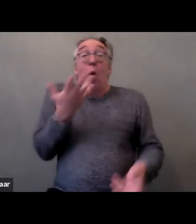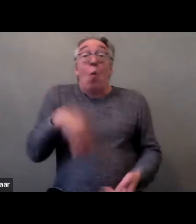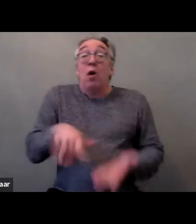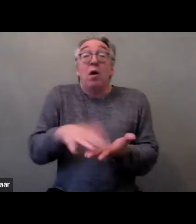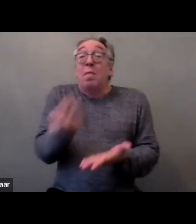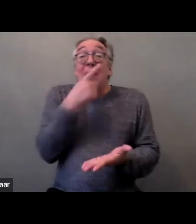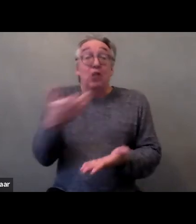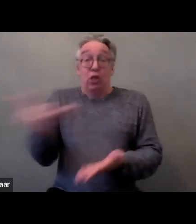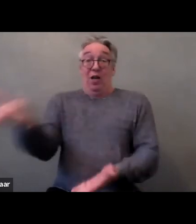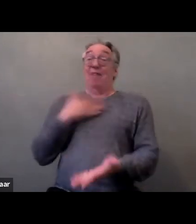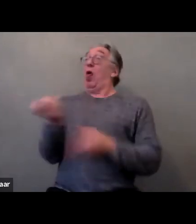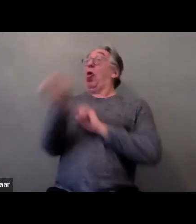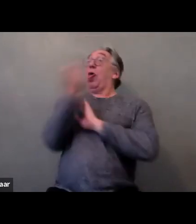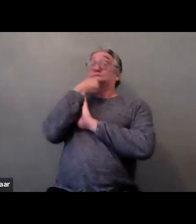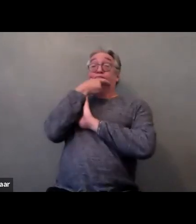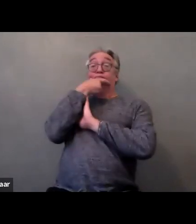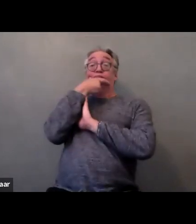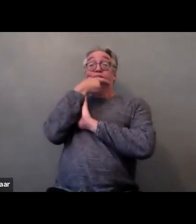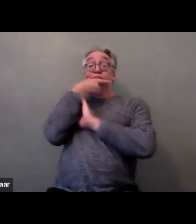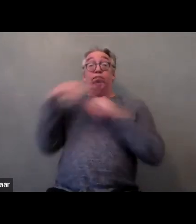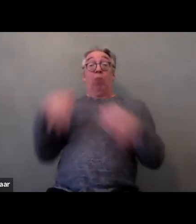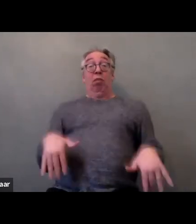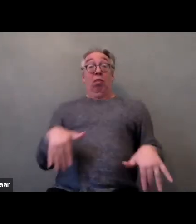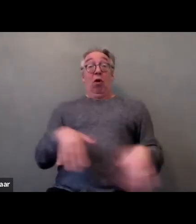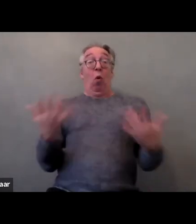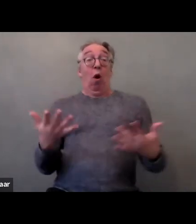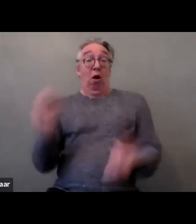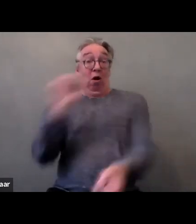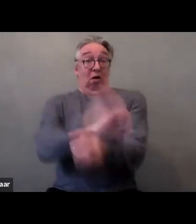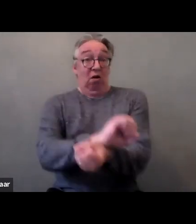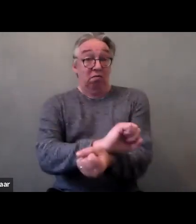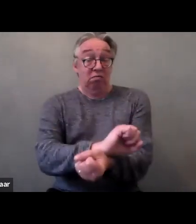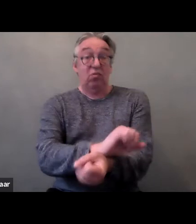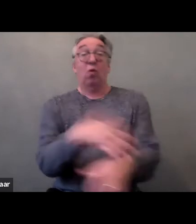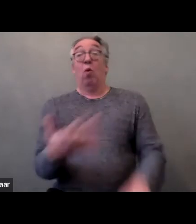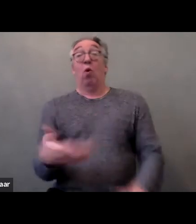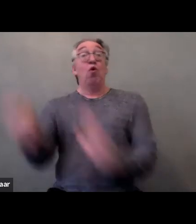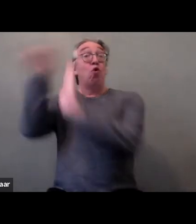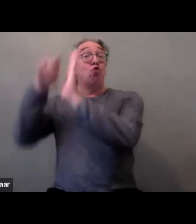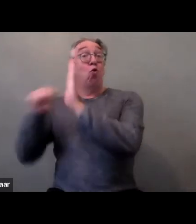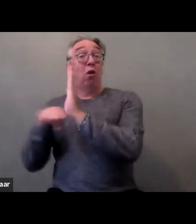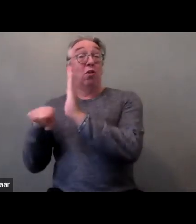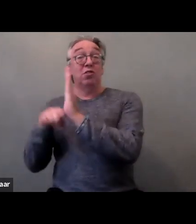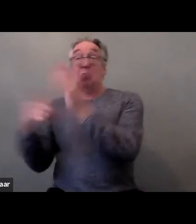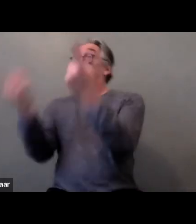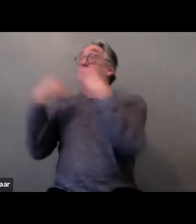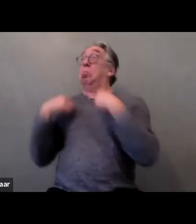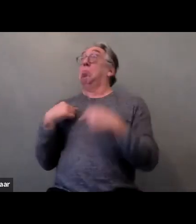being physically locked up or locked up by rules of an organization, There is so many different forms.